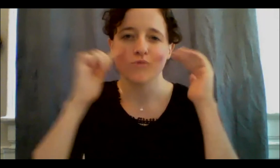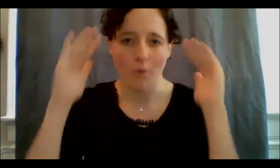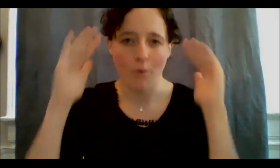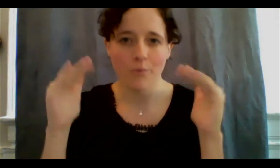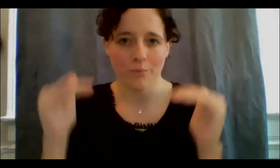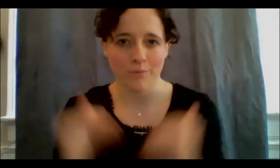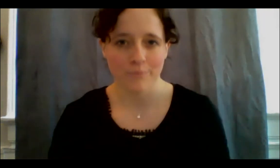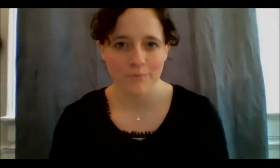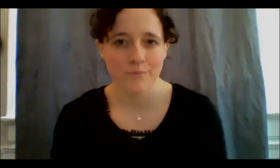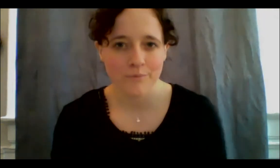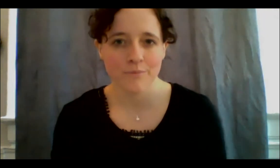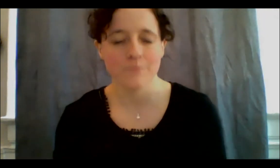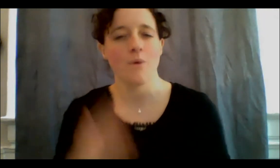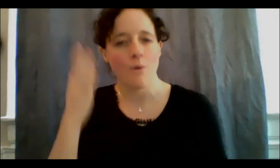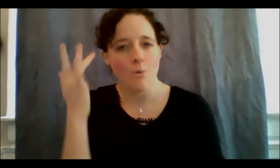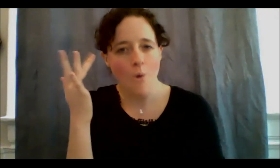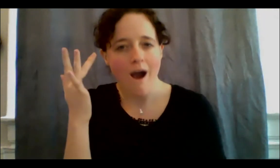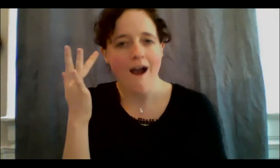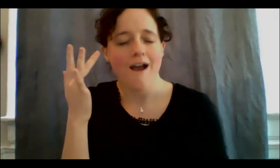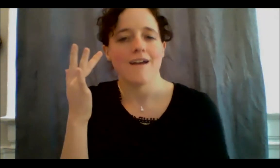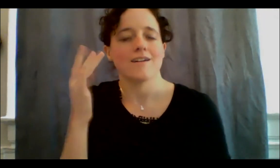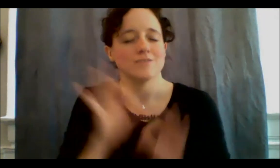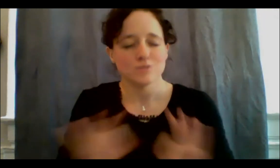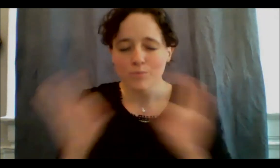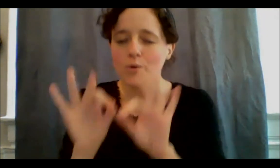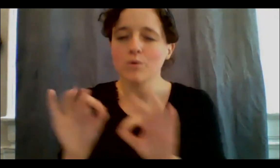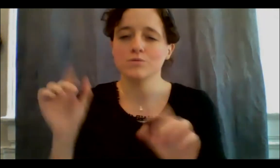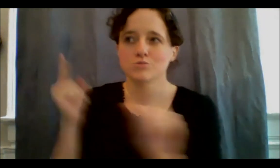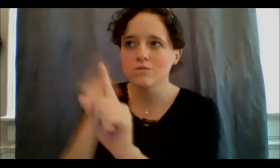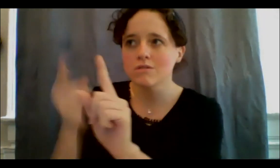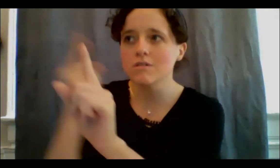work, why it is important to work towards liberation rather than just